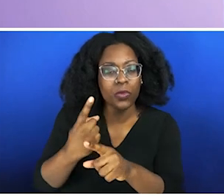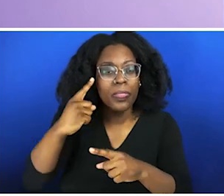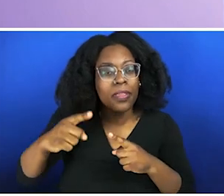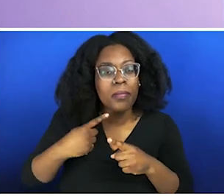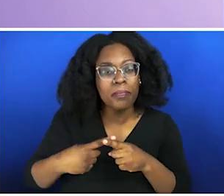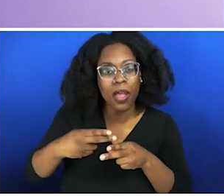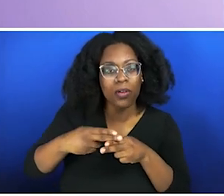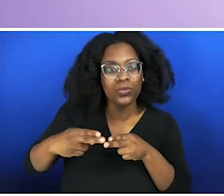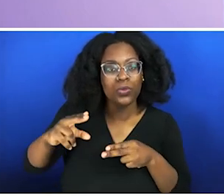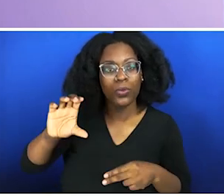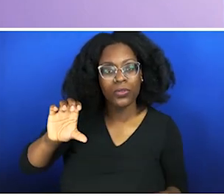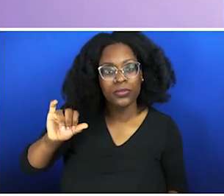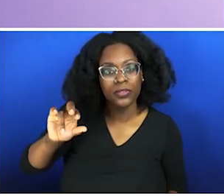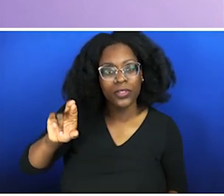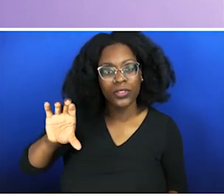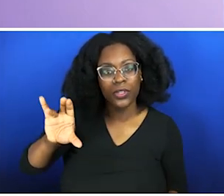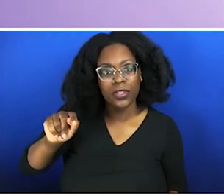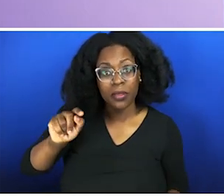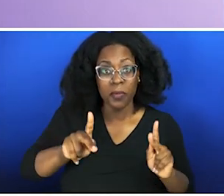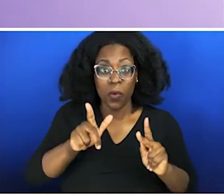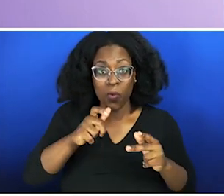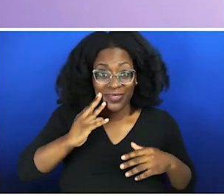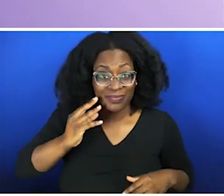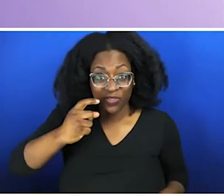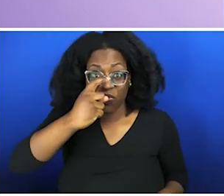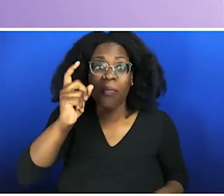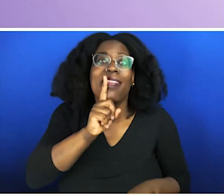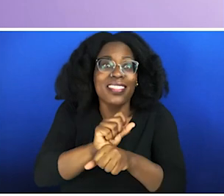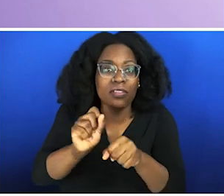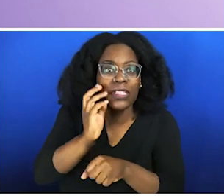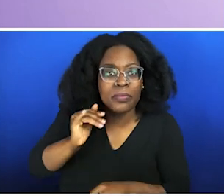trauma. The low self-esteem. Problems in relationships, where they're either codependent, or too independent,